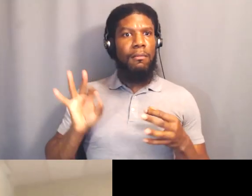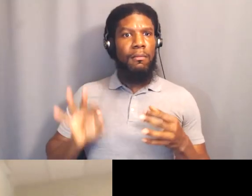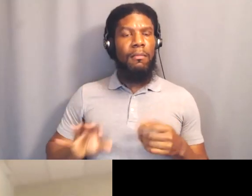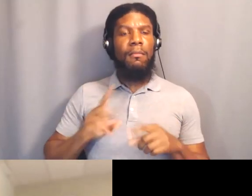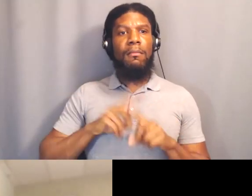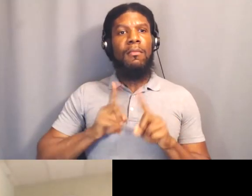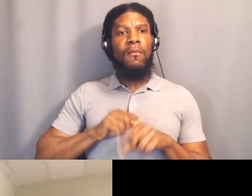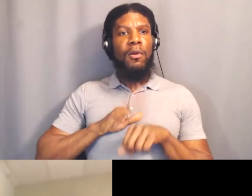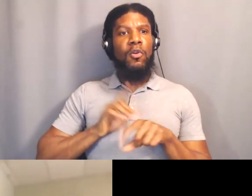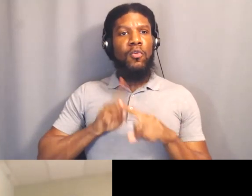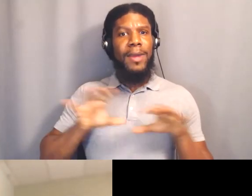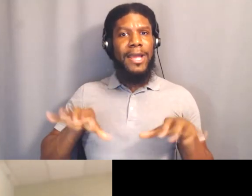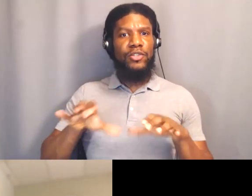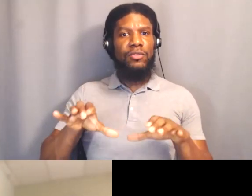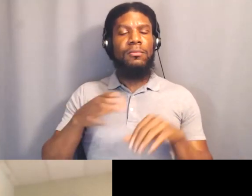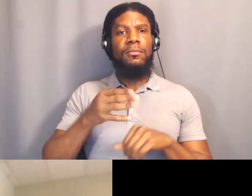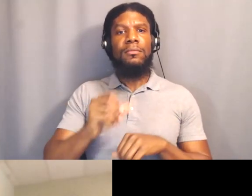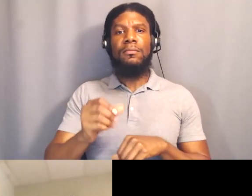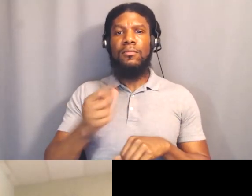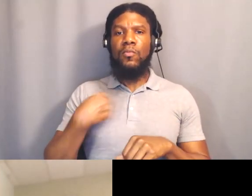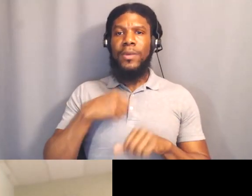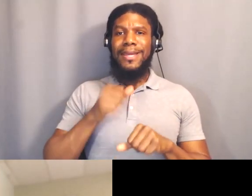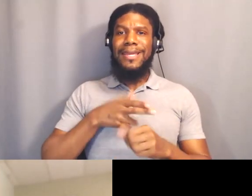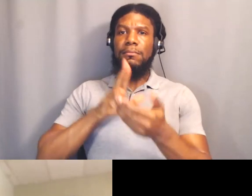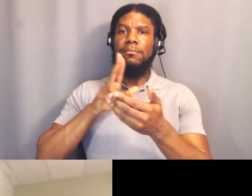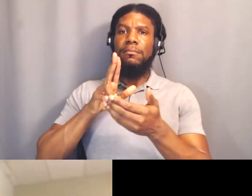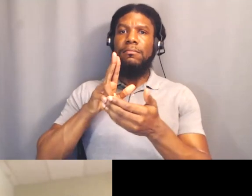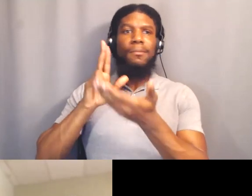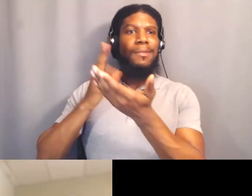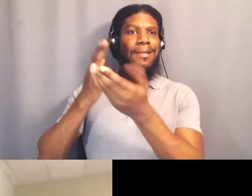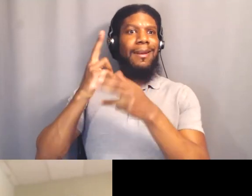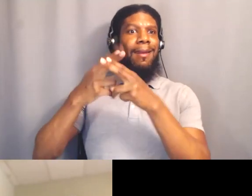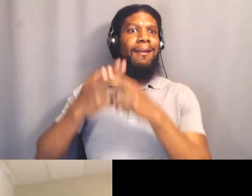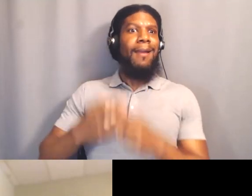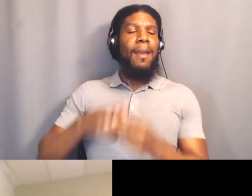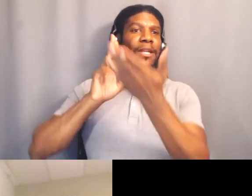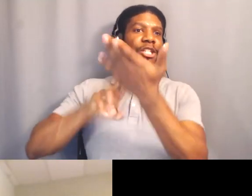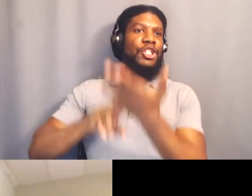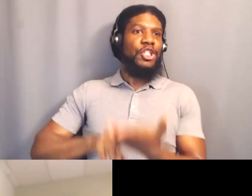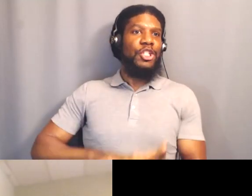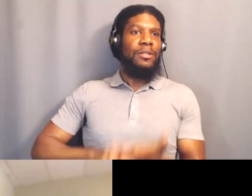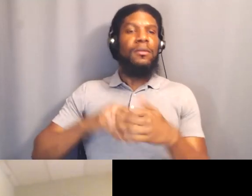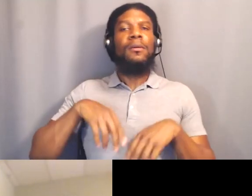and there are petitions that can be signed or phone calls that can be made, letters to write,